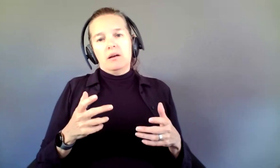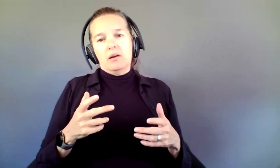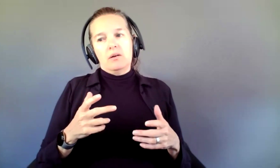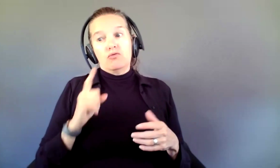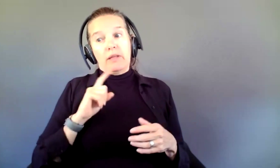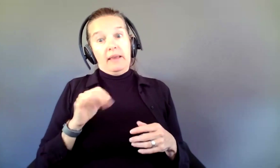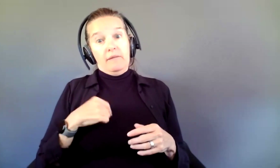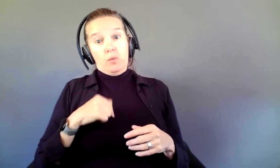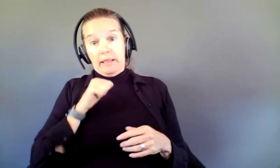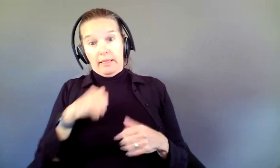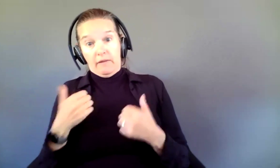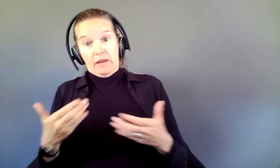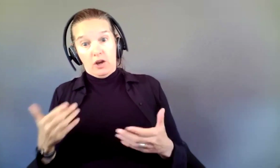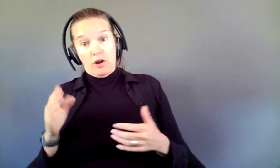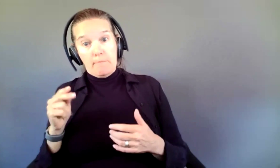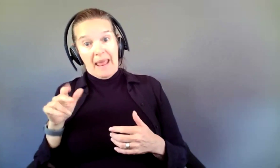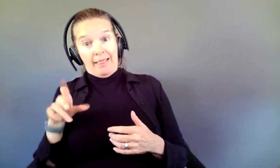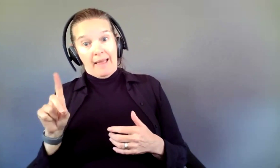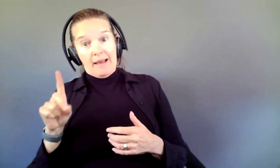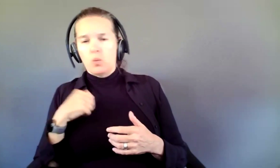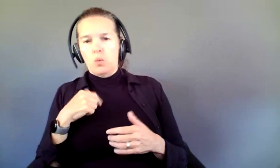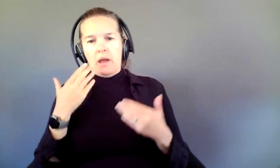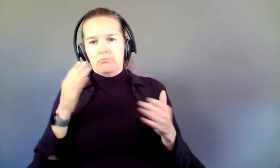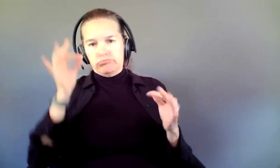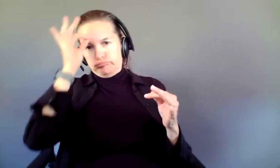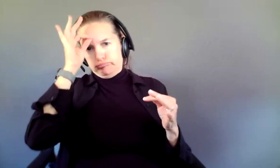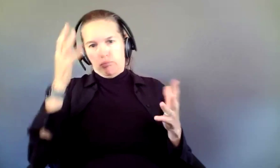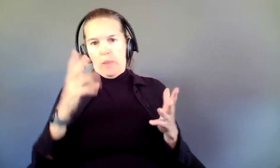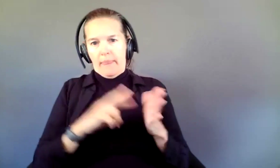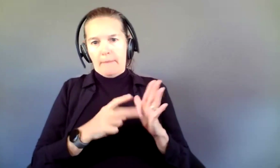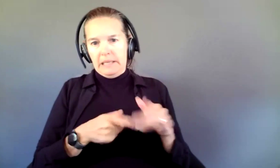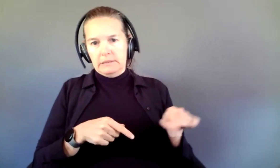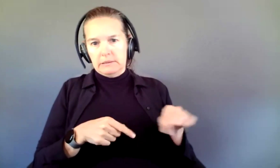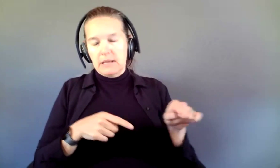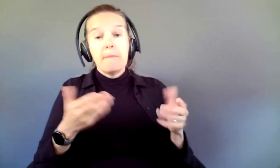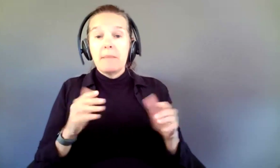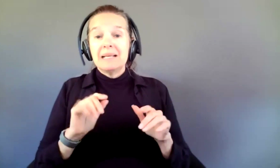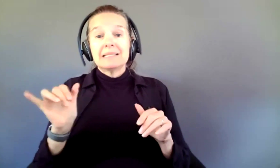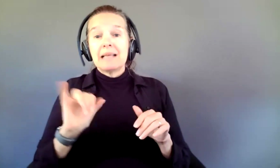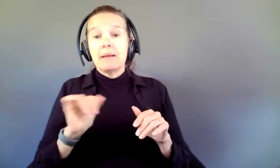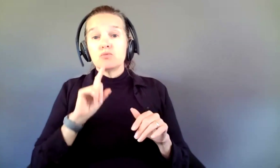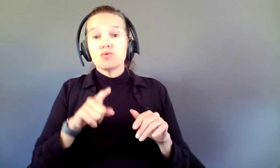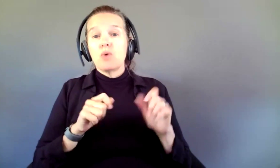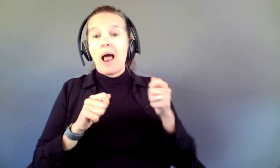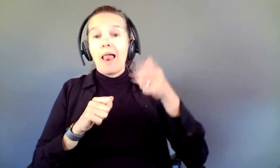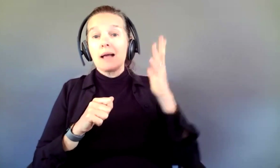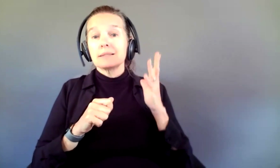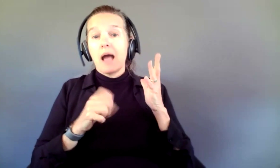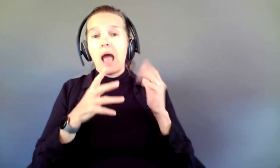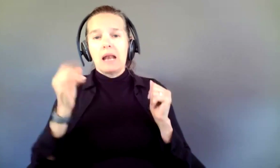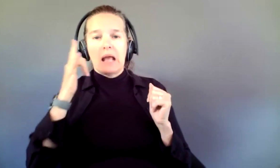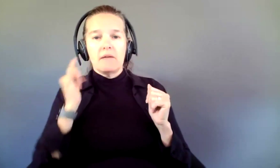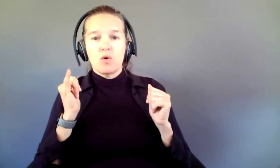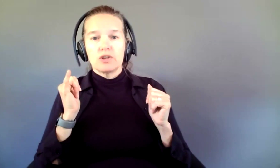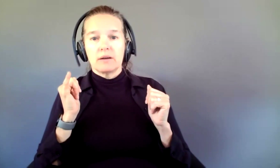live here on the main. The same might be true of Alaska. And the same can be true of California.